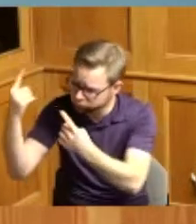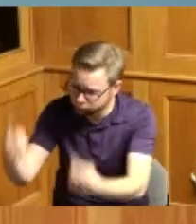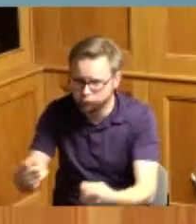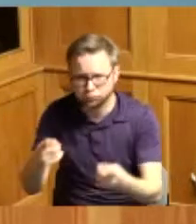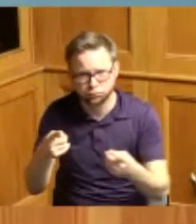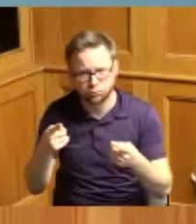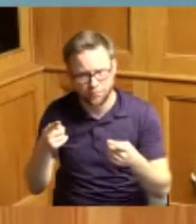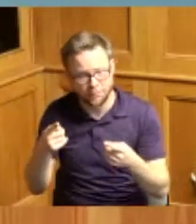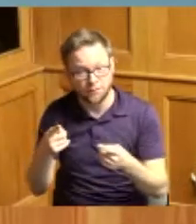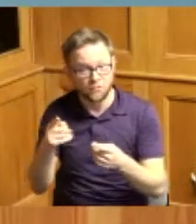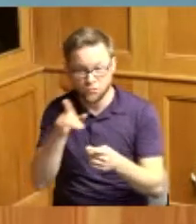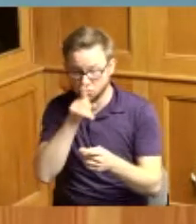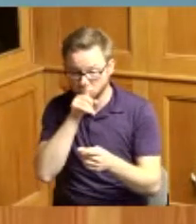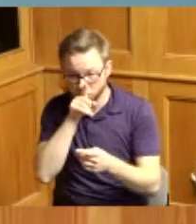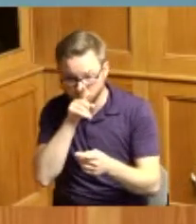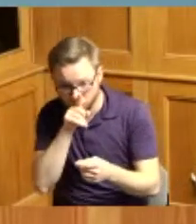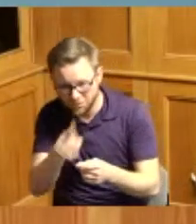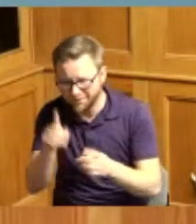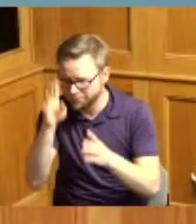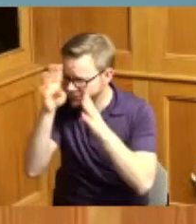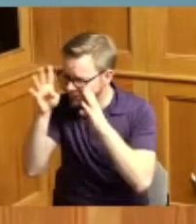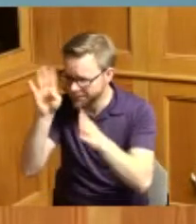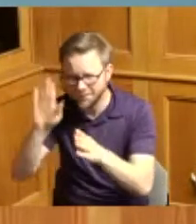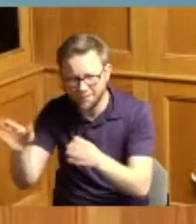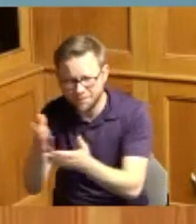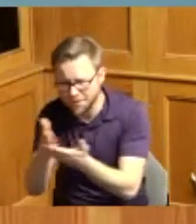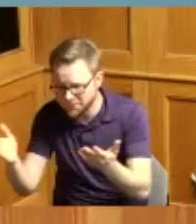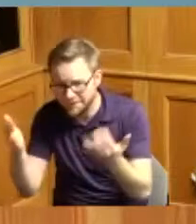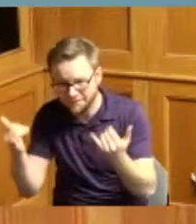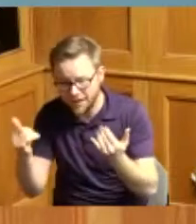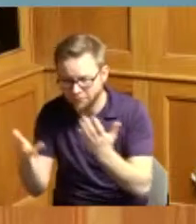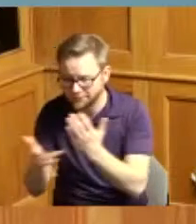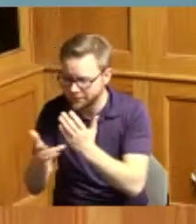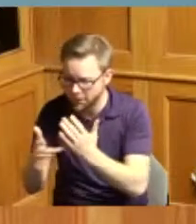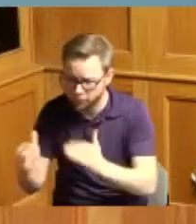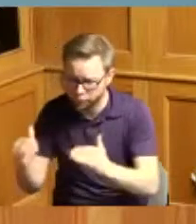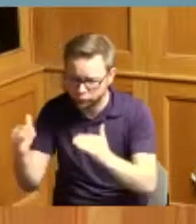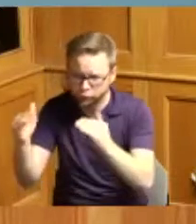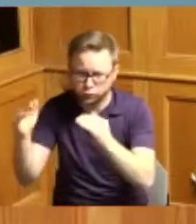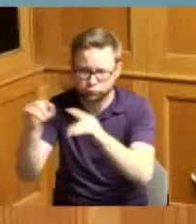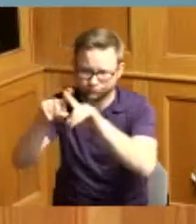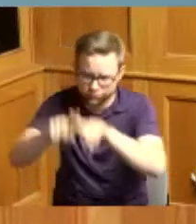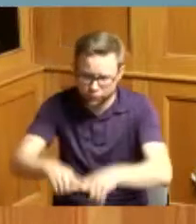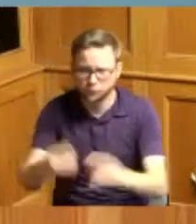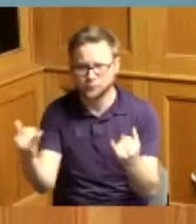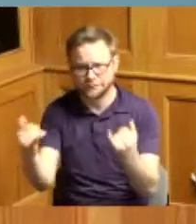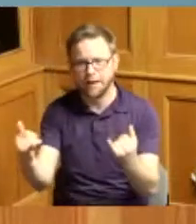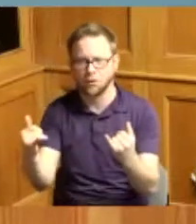if they did not invent some of the things that I will be talking about on the next meeting so let's